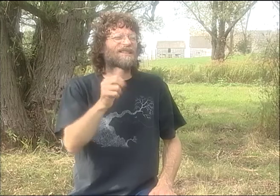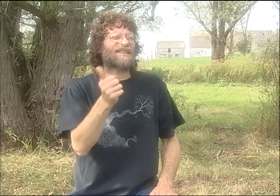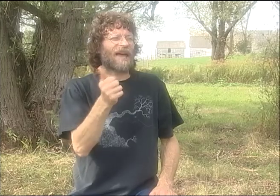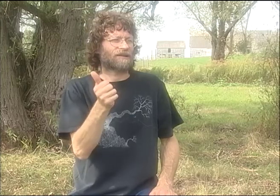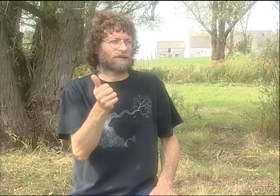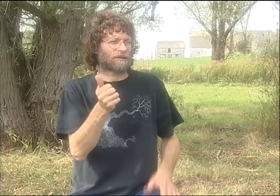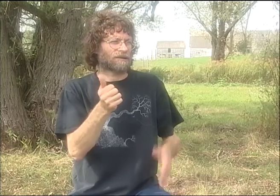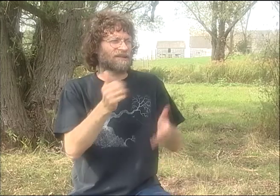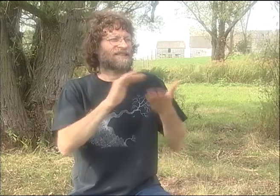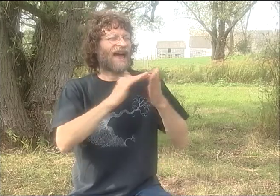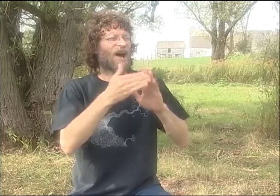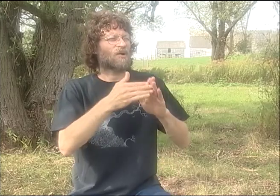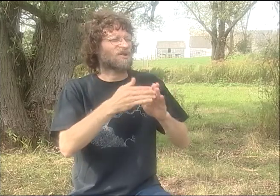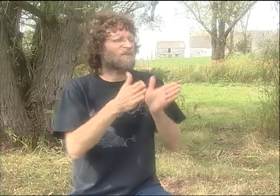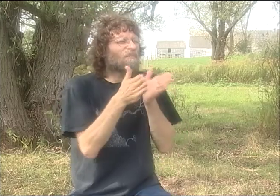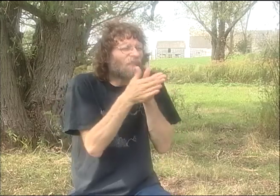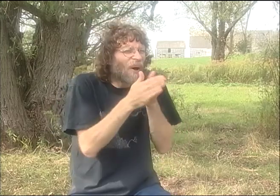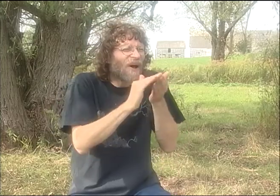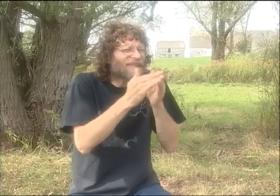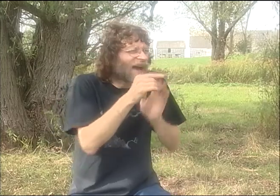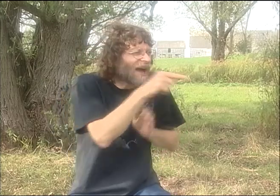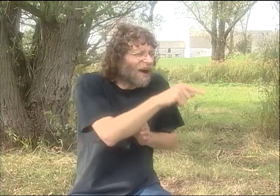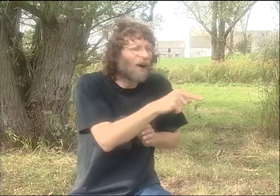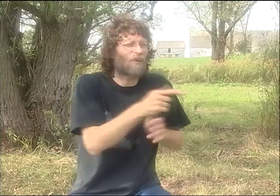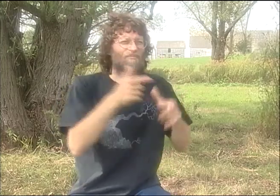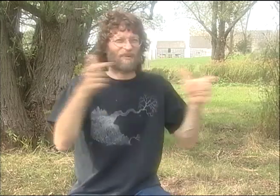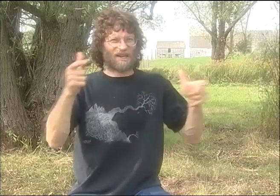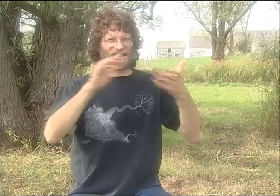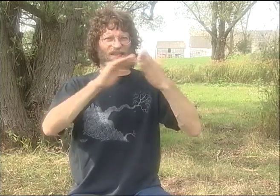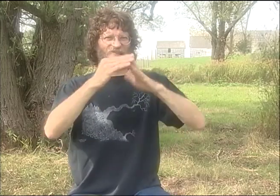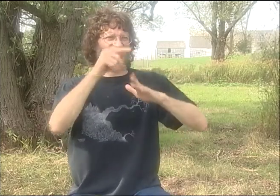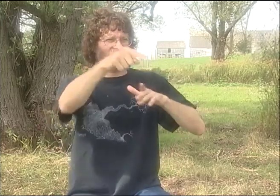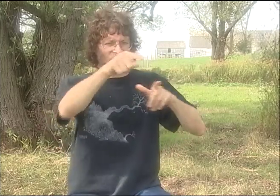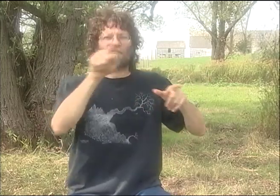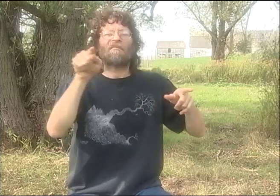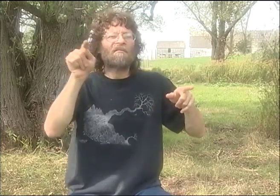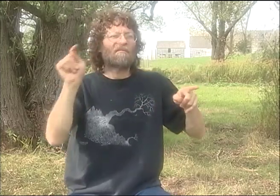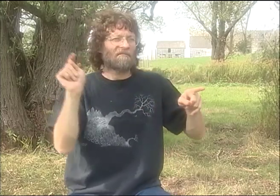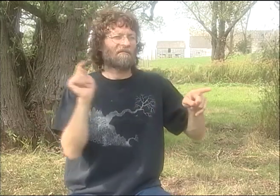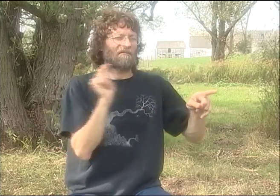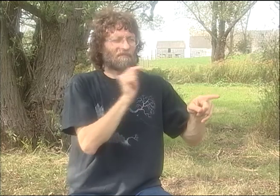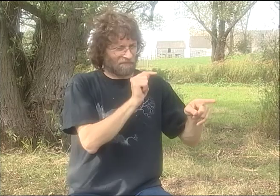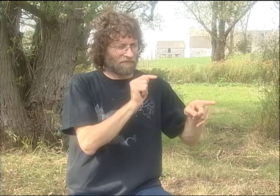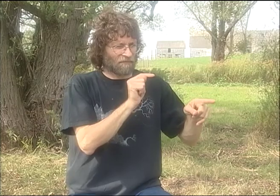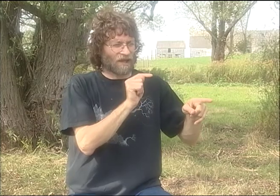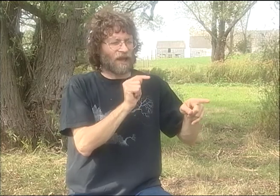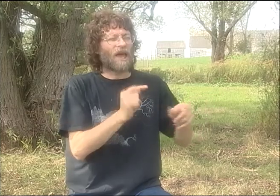AND THEN ONCE WE GOT THE GRANT, THAT WAS WHAT REALLY GOT THINGS GOING, BECAUSE WE COULD BOP AROUND TO THESE 10 DIFFERENT